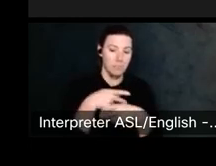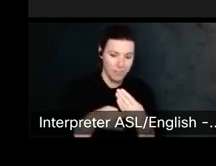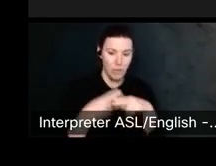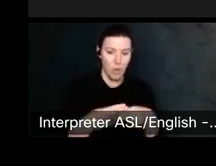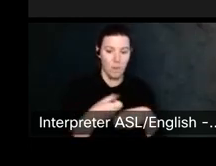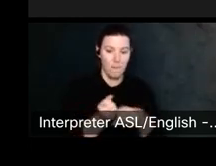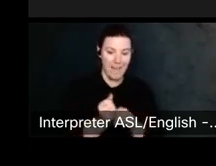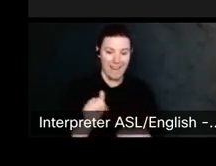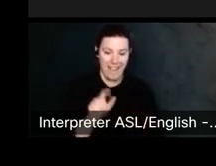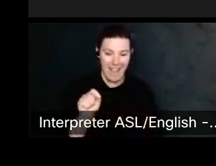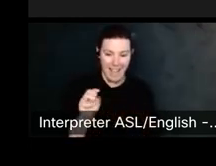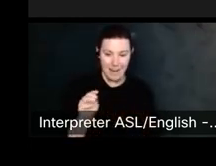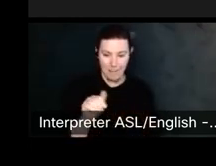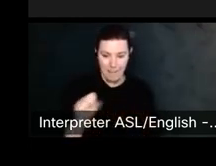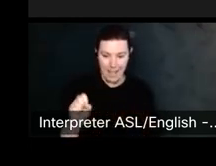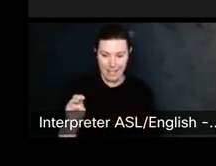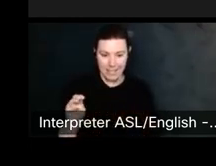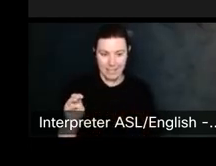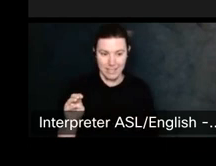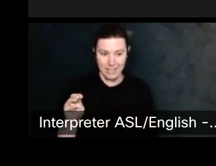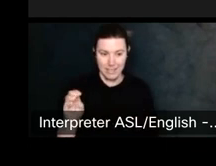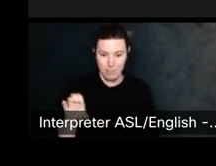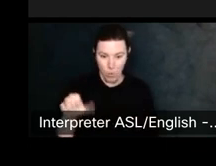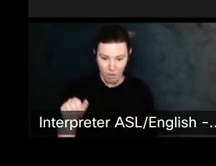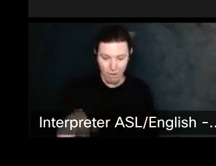They would sue to try to get a declaratory judgment.